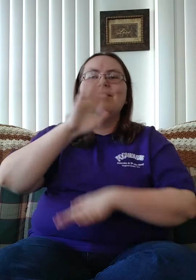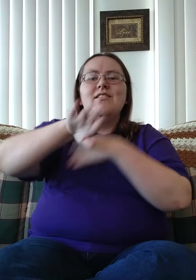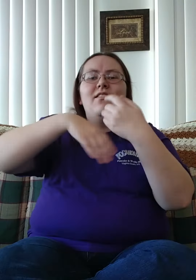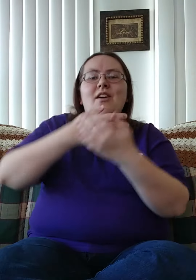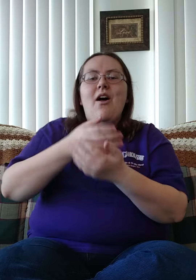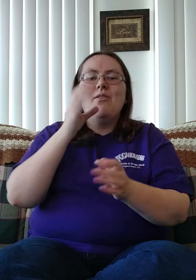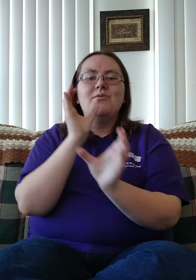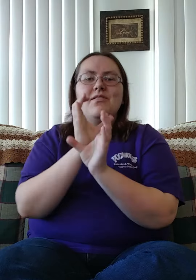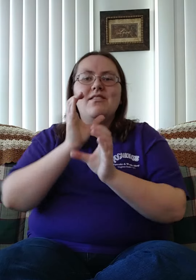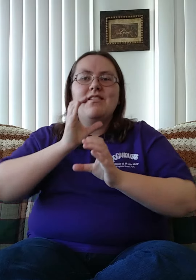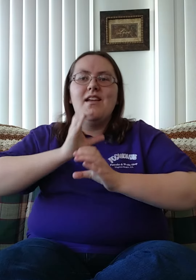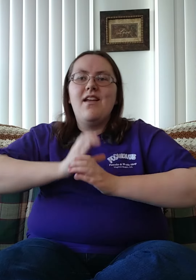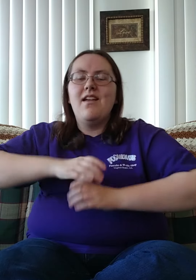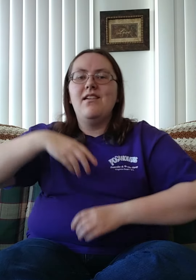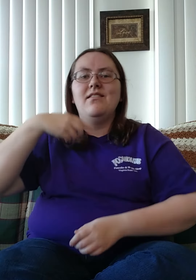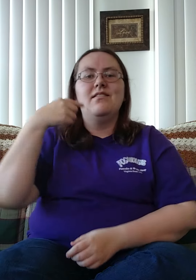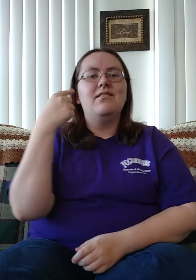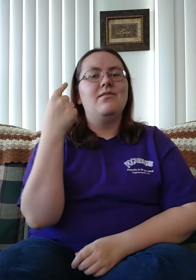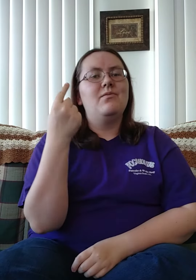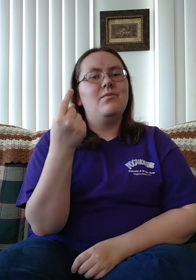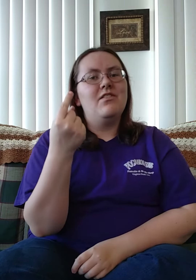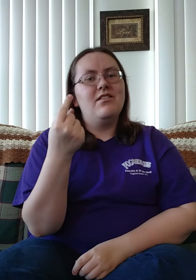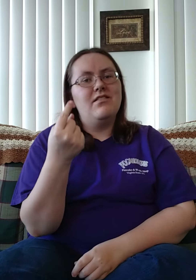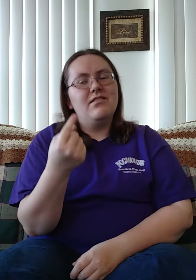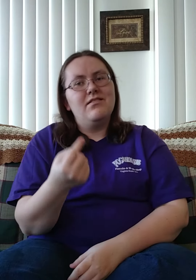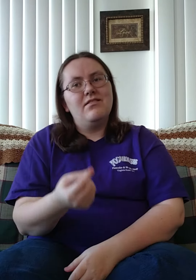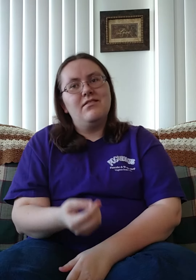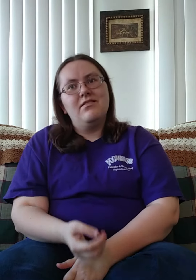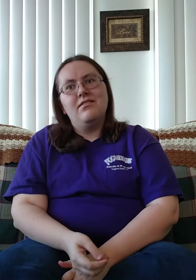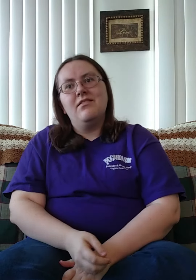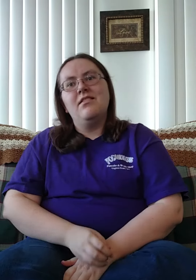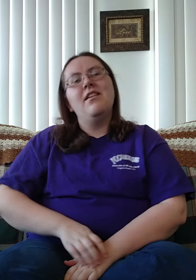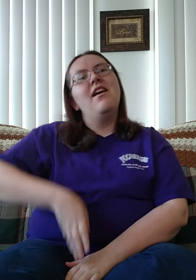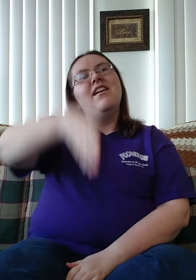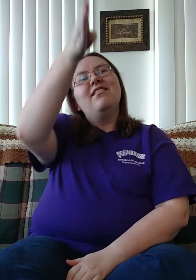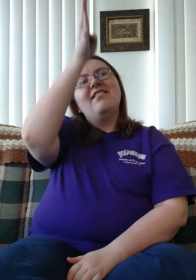The all creating One